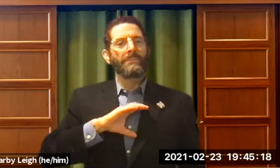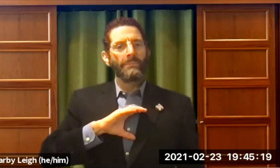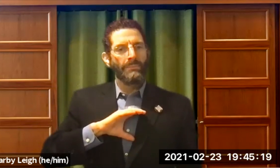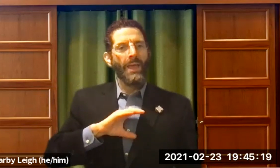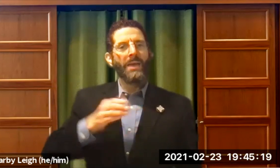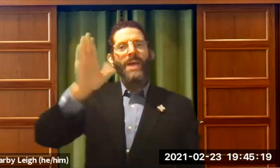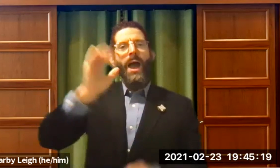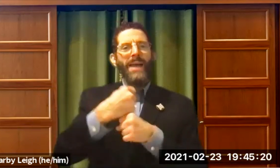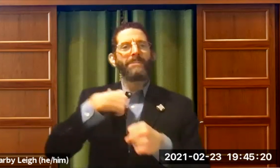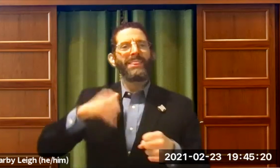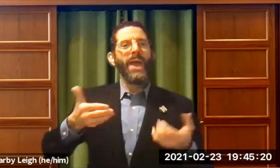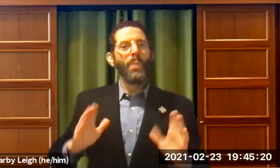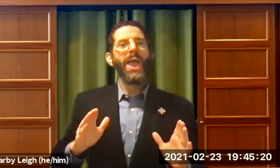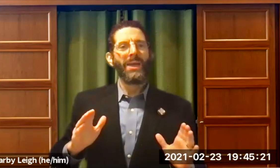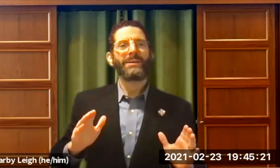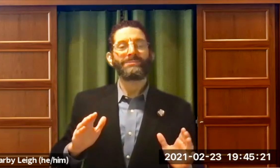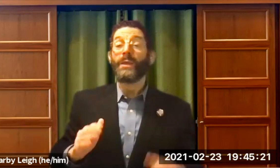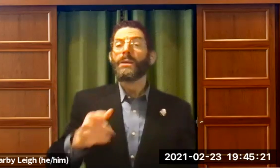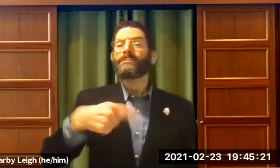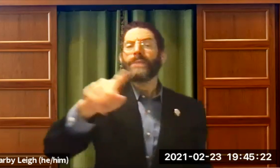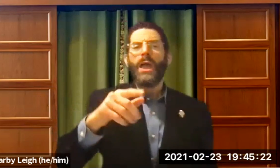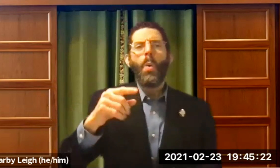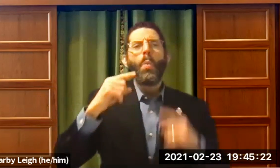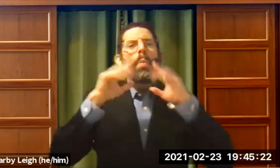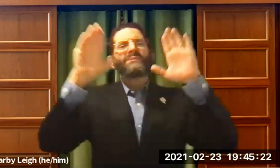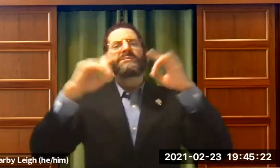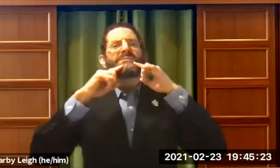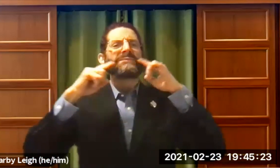And that made me feel good. God made me this way made some people singers like Lady Gaga.